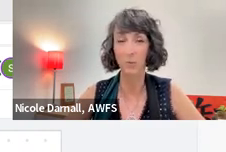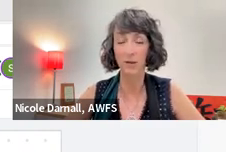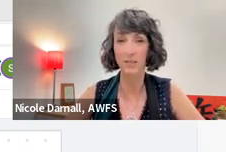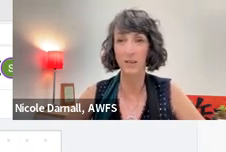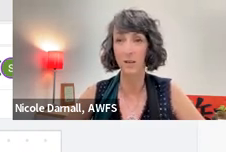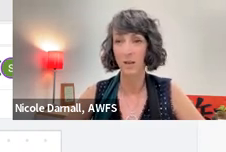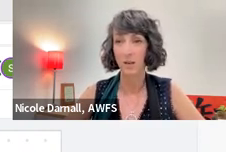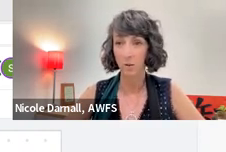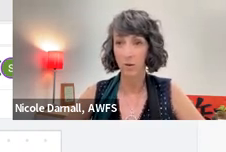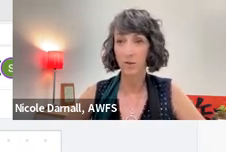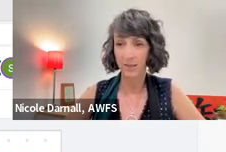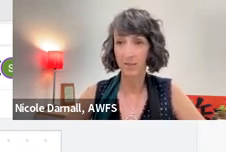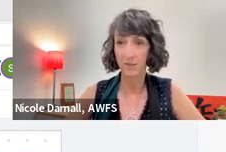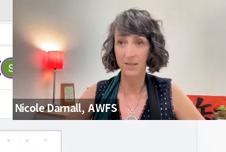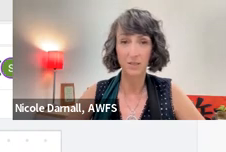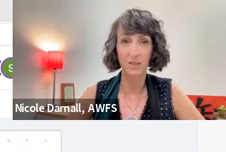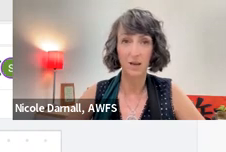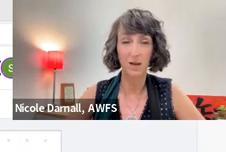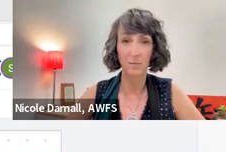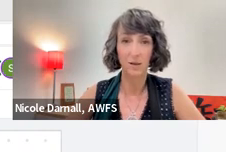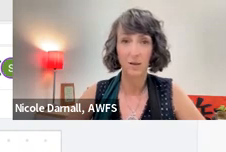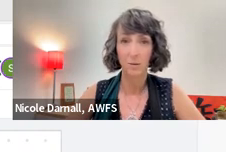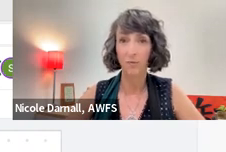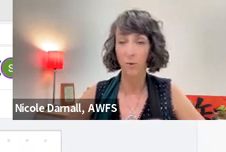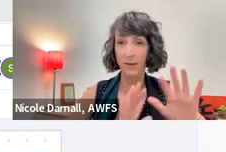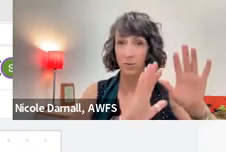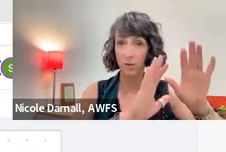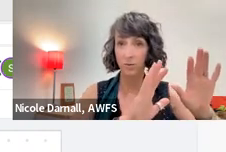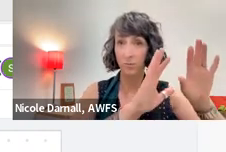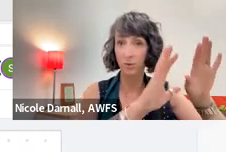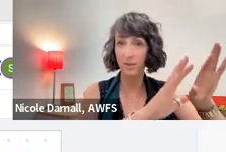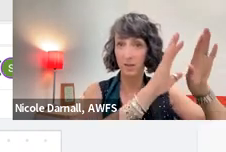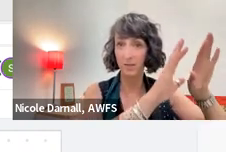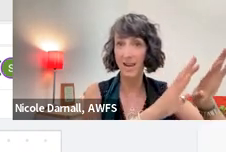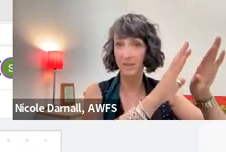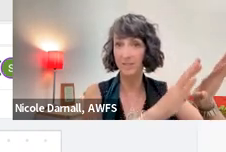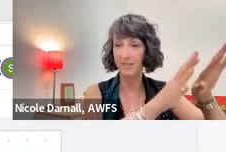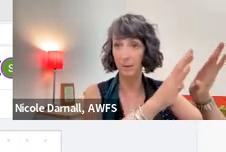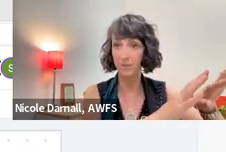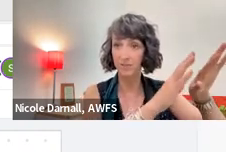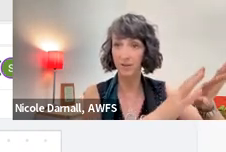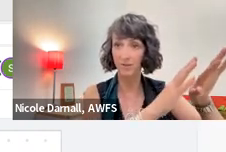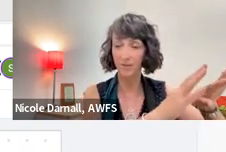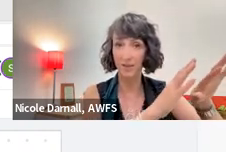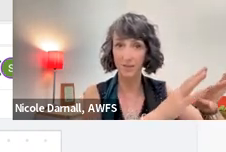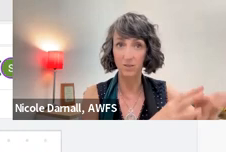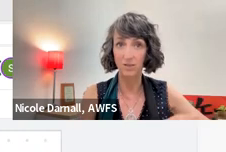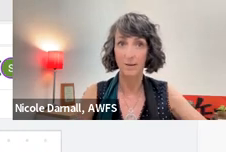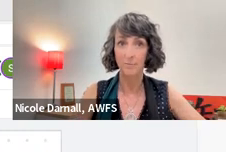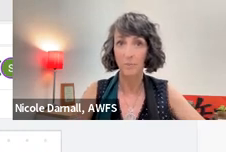But I wanted to get your thoughts on this before I start to put this on the next steps phase.